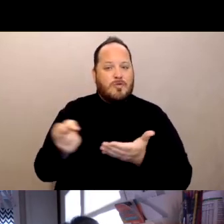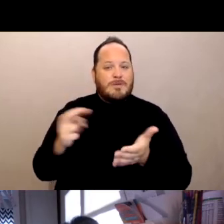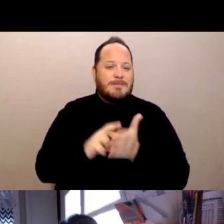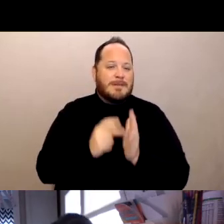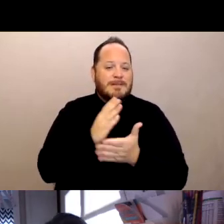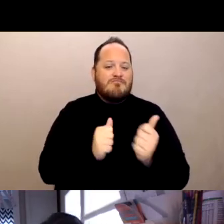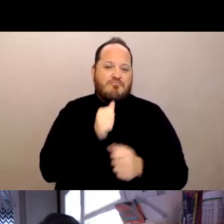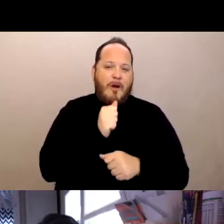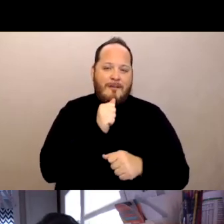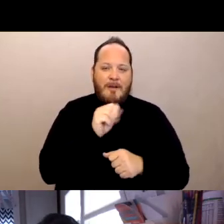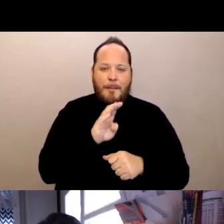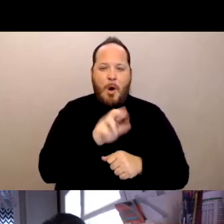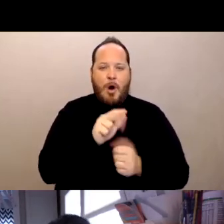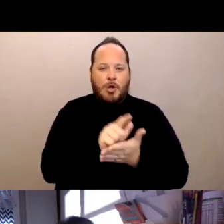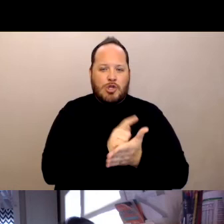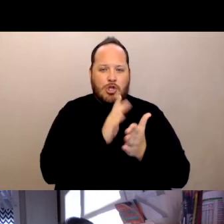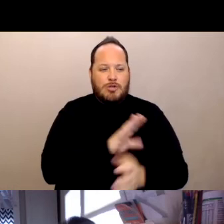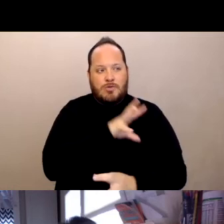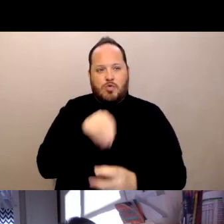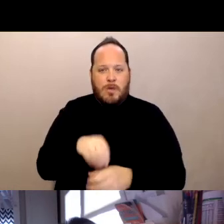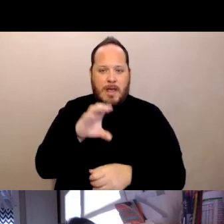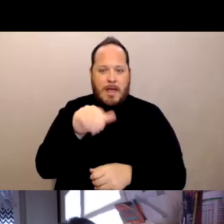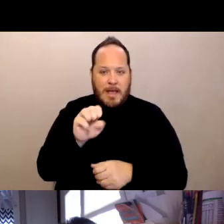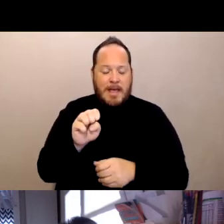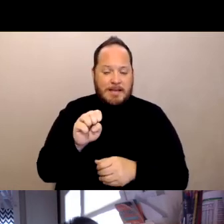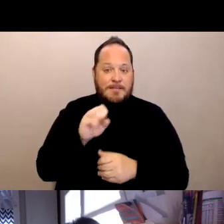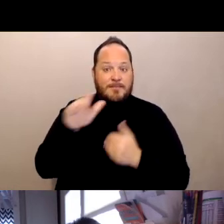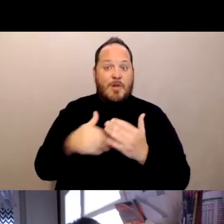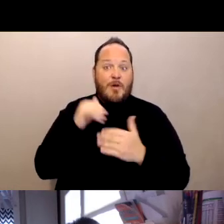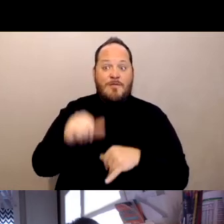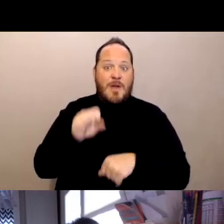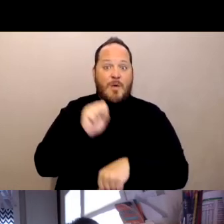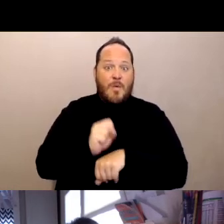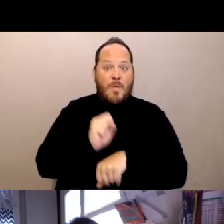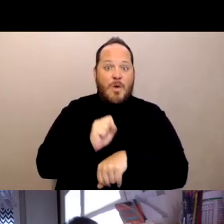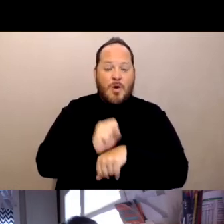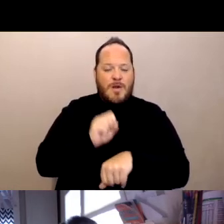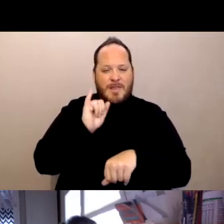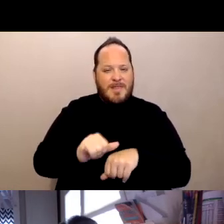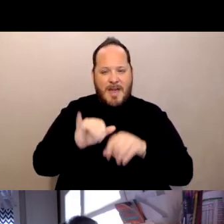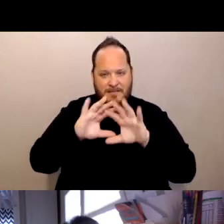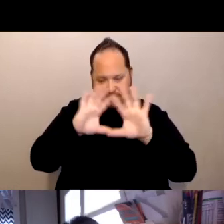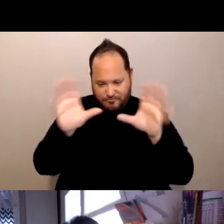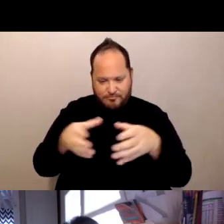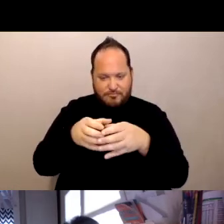and then all of this work with consumers and funnels our policy advocacy So we spend a fair amount of time